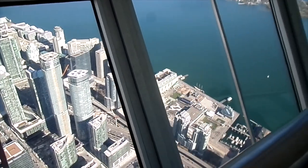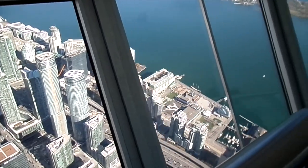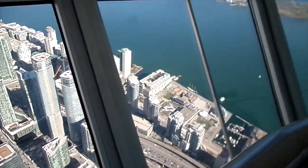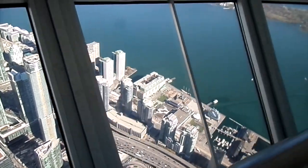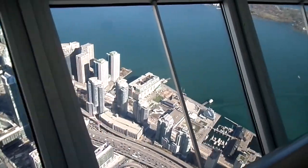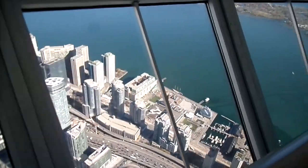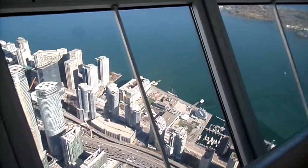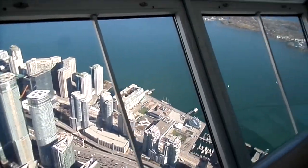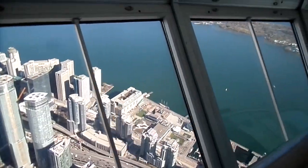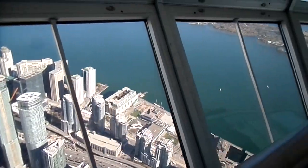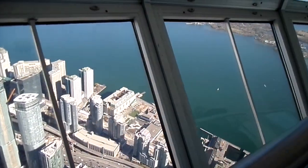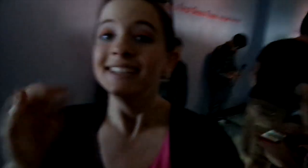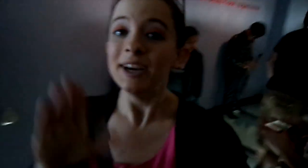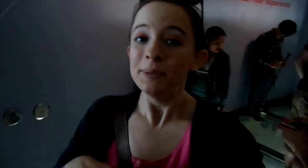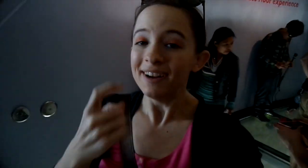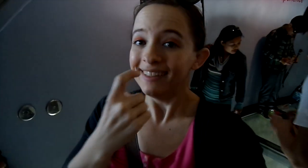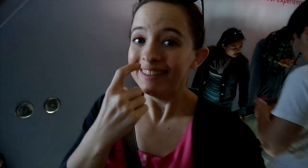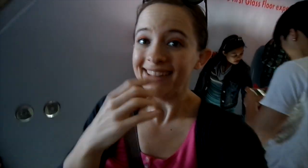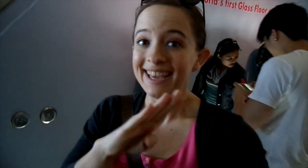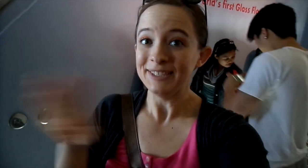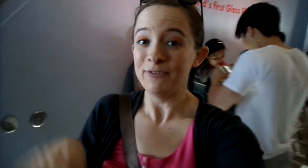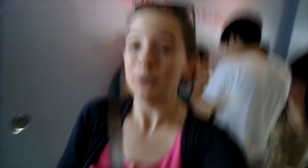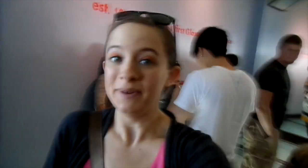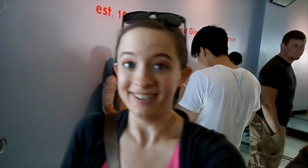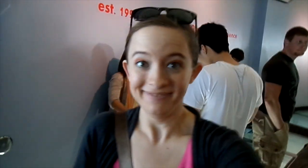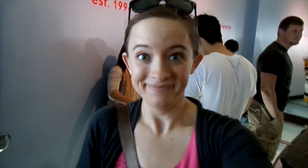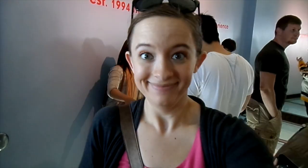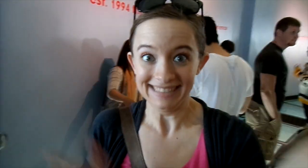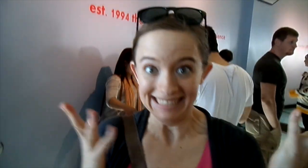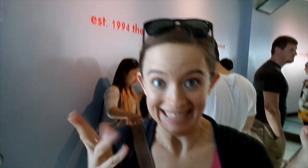Now we're on the glass floor.